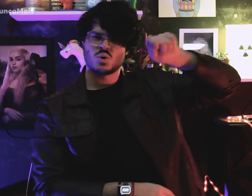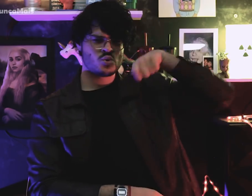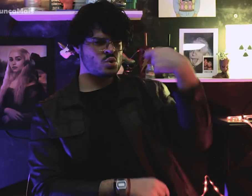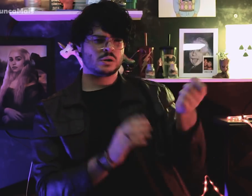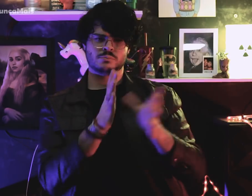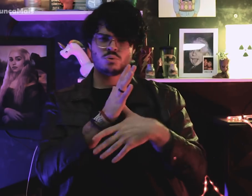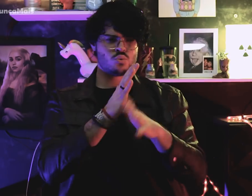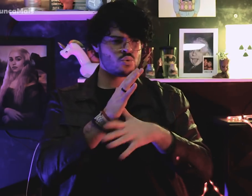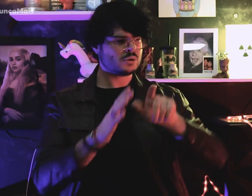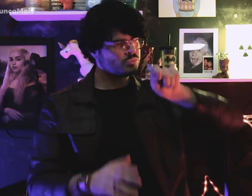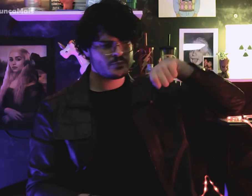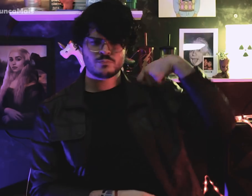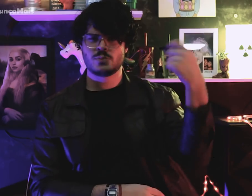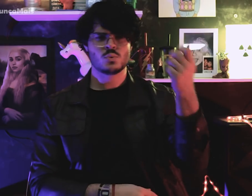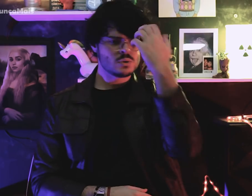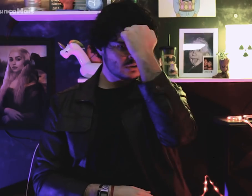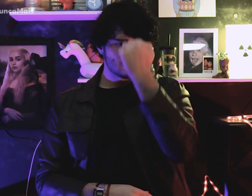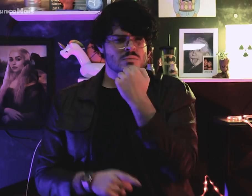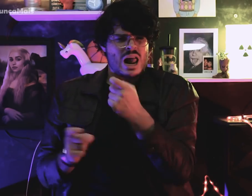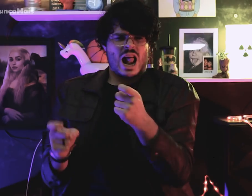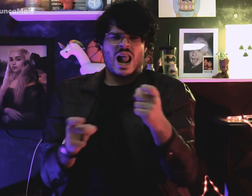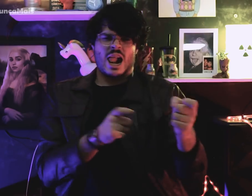como bandidos e terroristas.